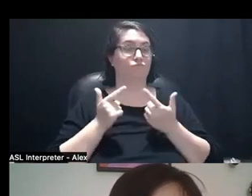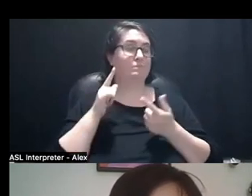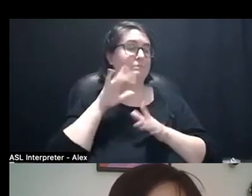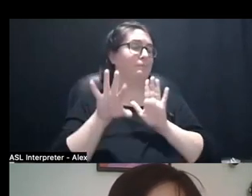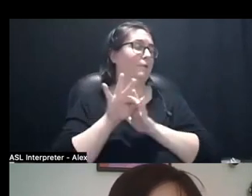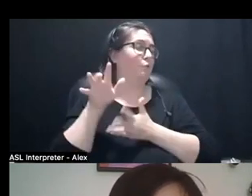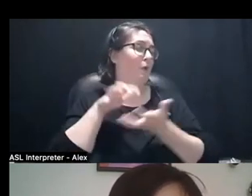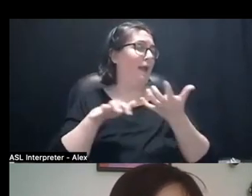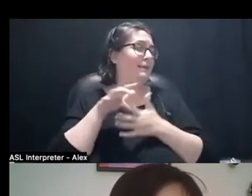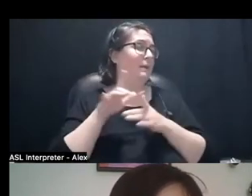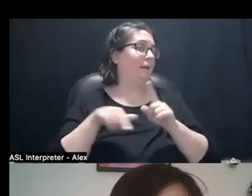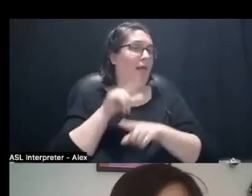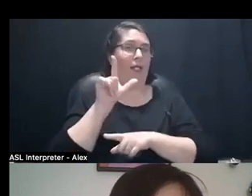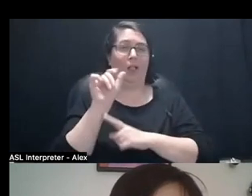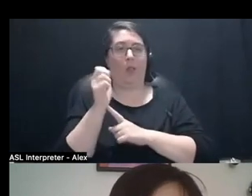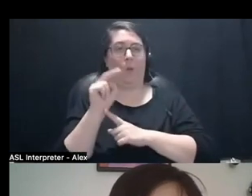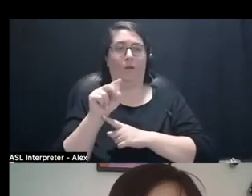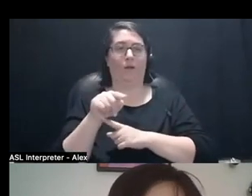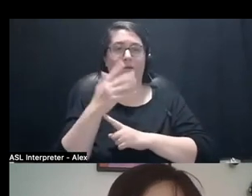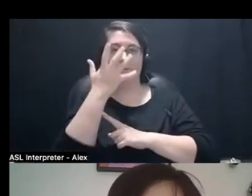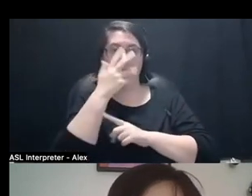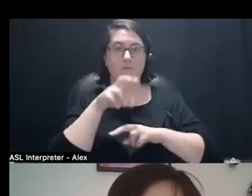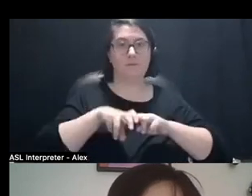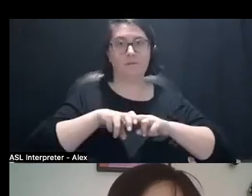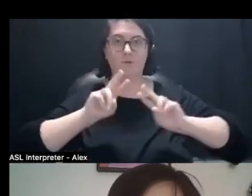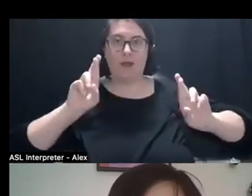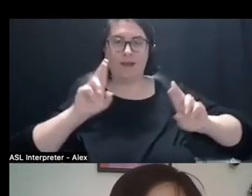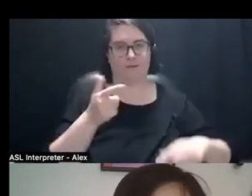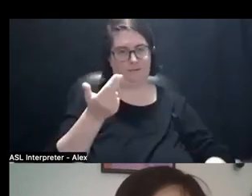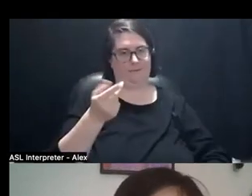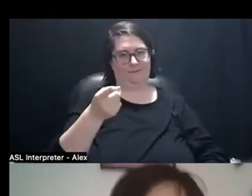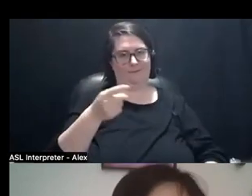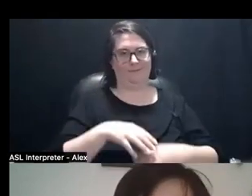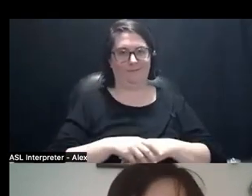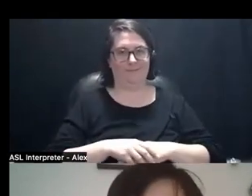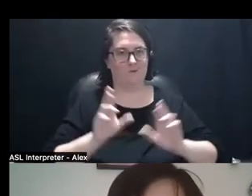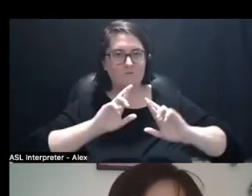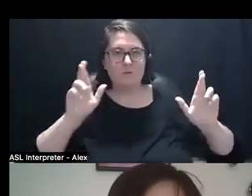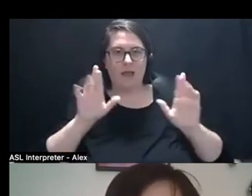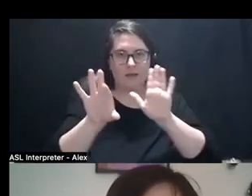Logan, because he looks like a sitting duck. Ripe for the picking.